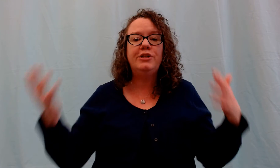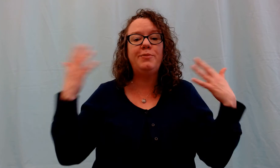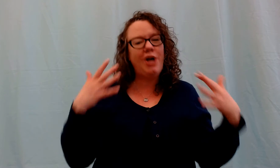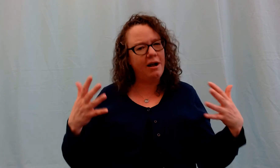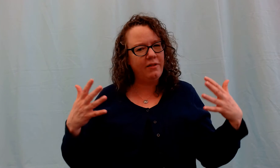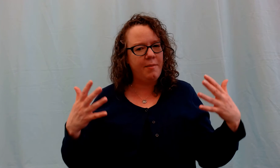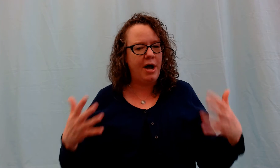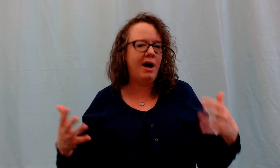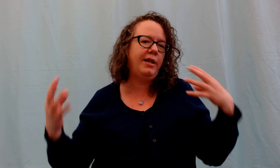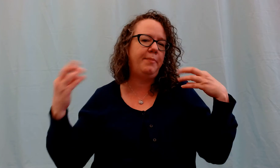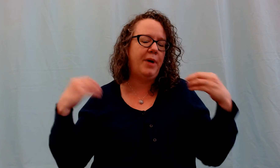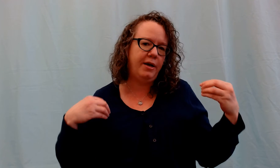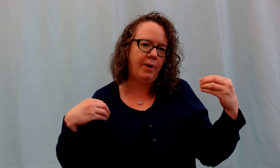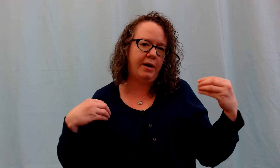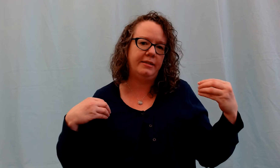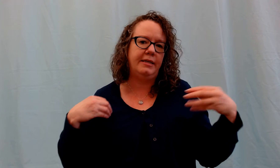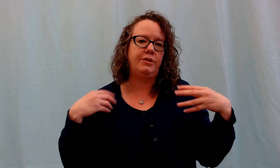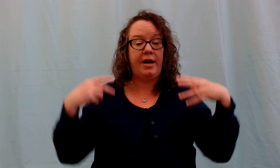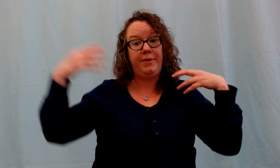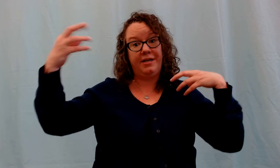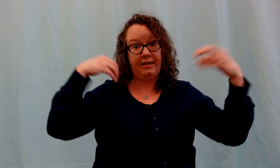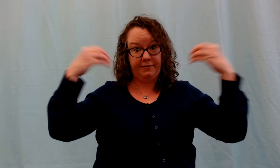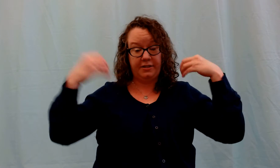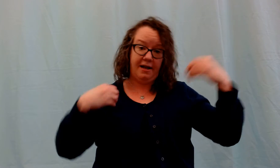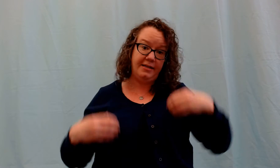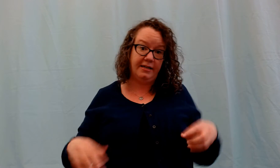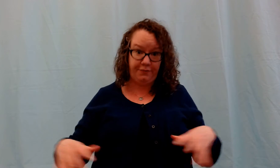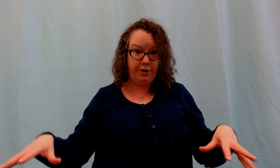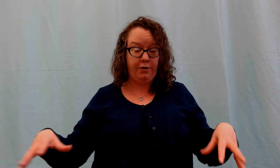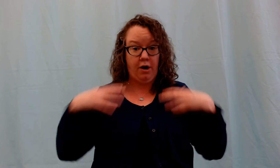So we talk a lot about how like body awareness is great because it gives us context for